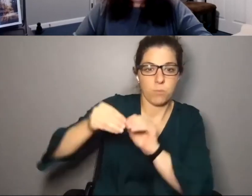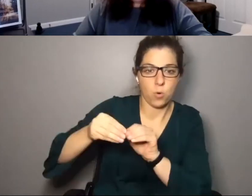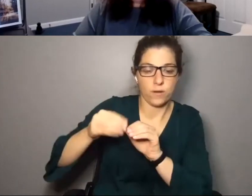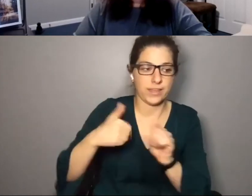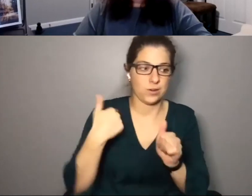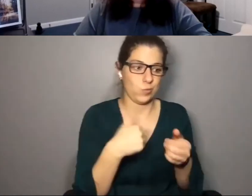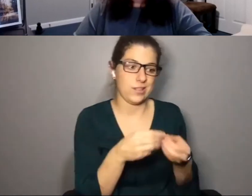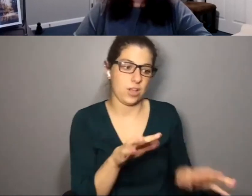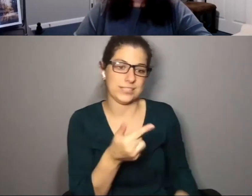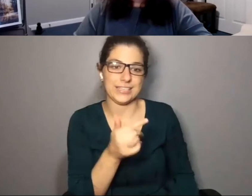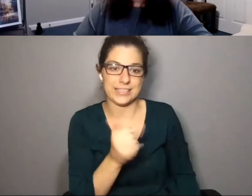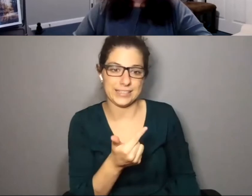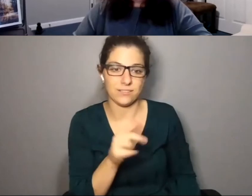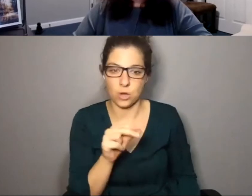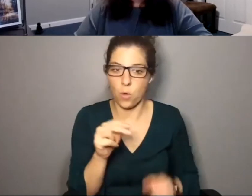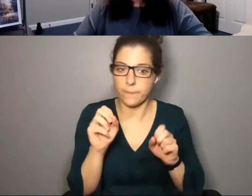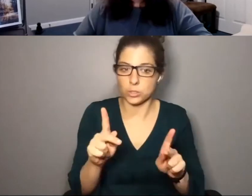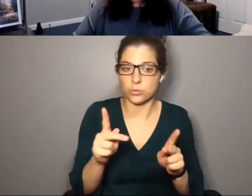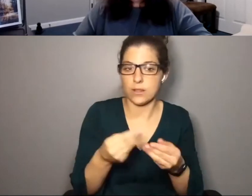understand more, more than we lost a gig.